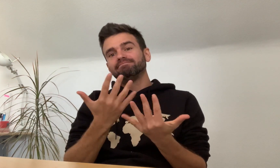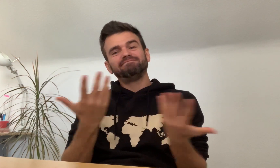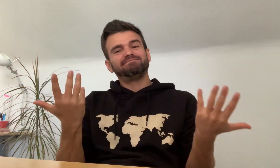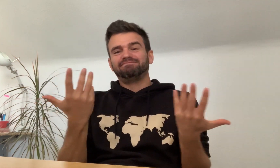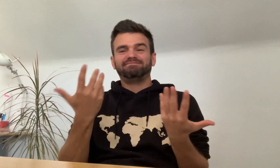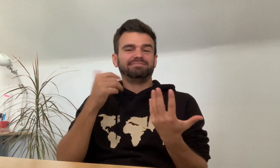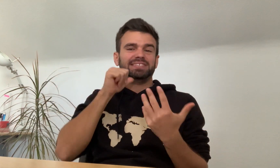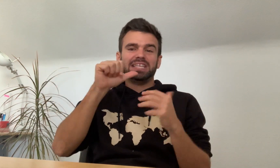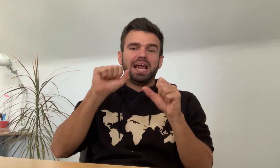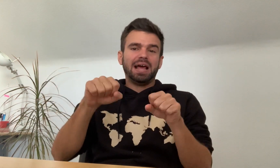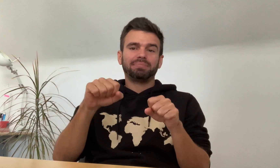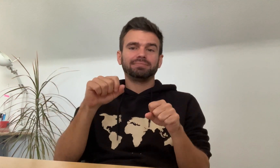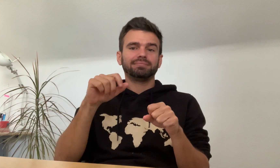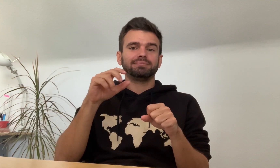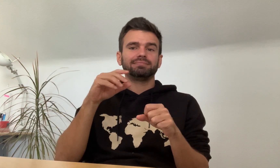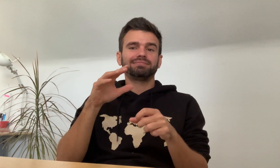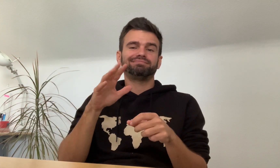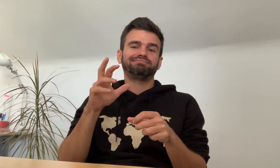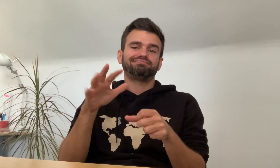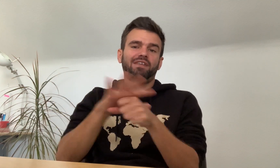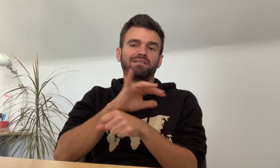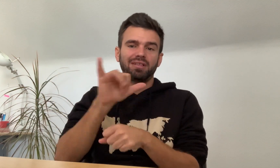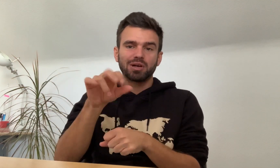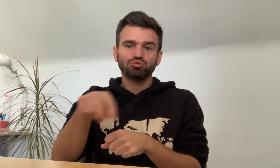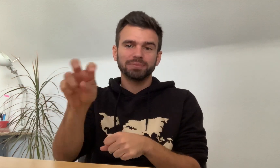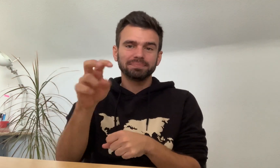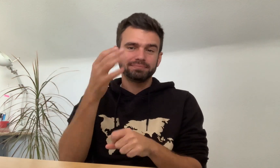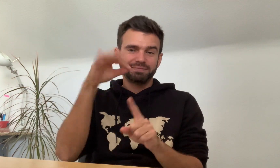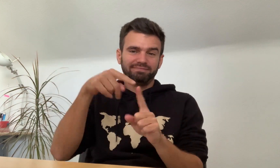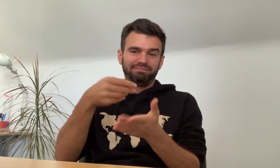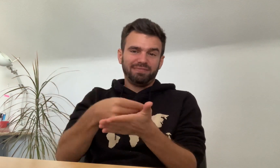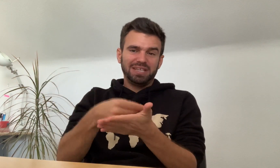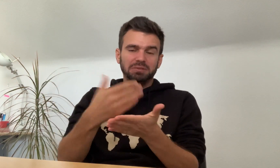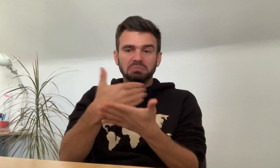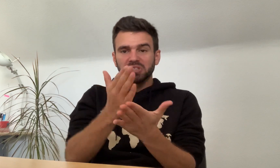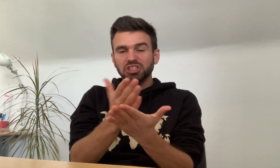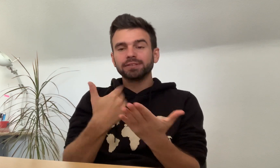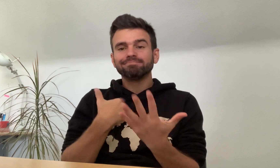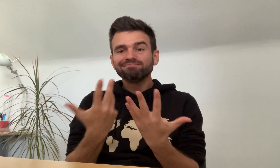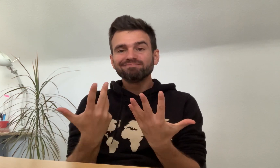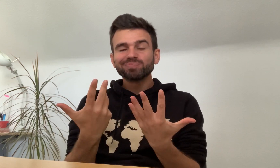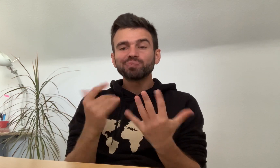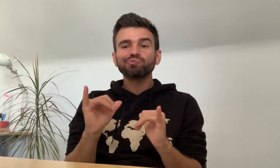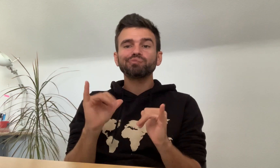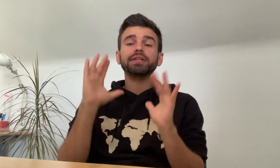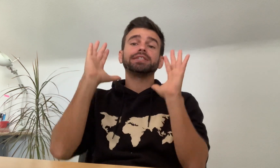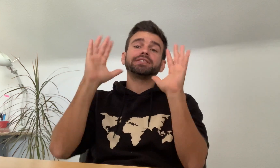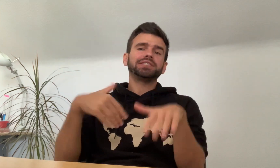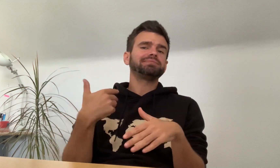They weren’t able to cover that trip because of insufficient funding,